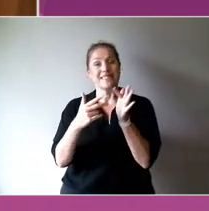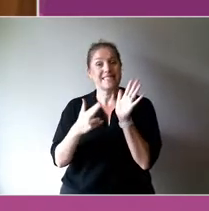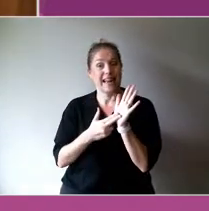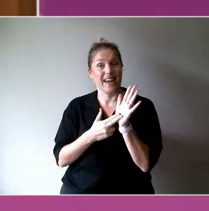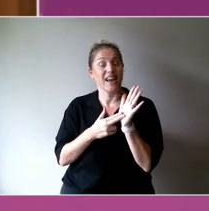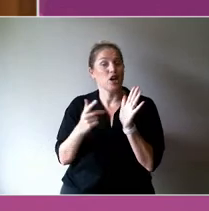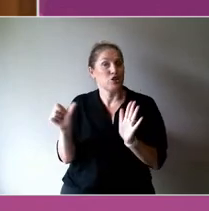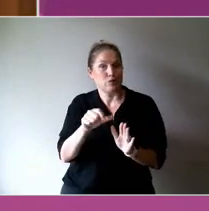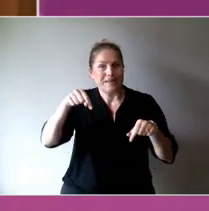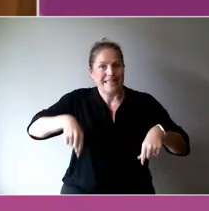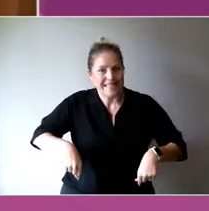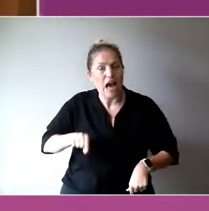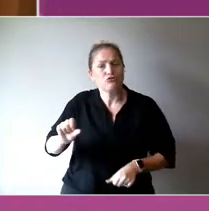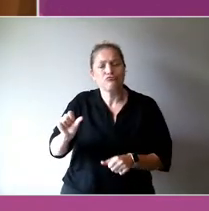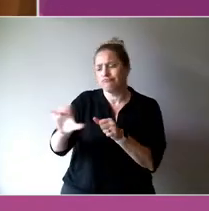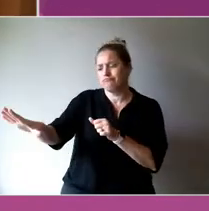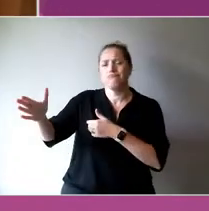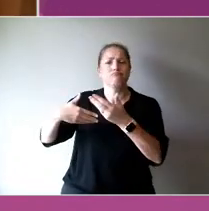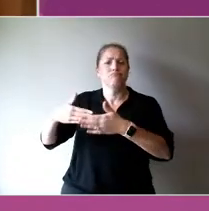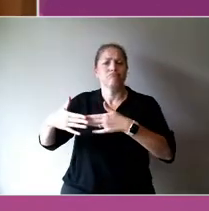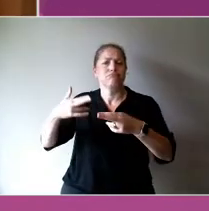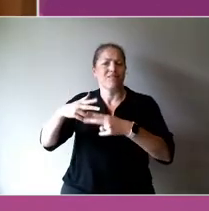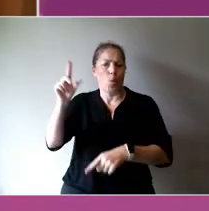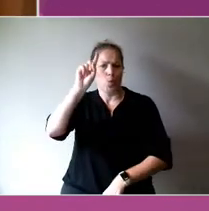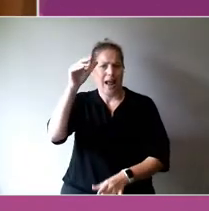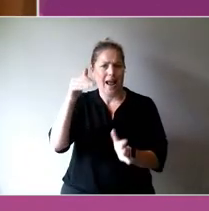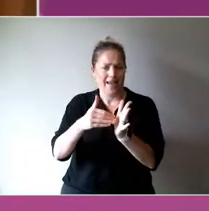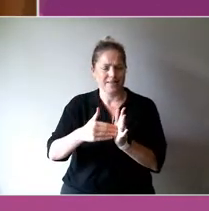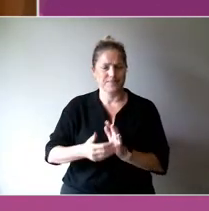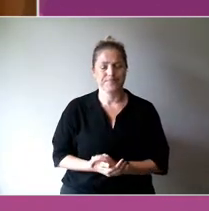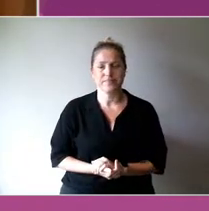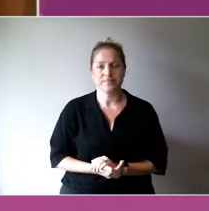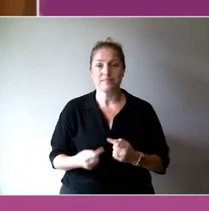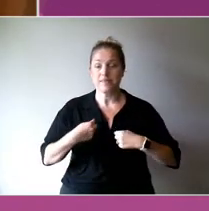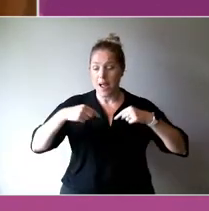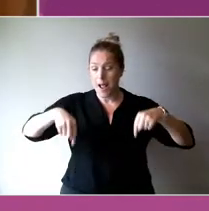I'm standing on the lands of the Kulin nation, and I would like to begin today's event by